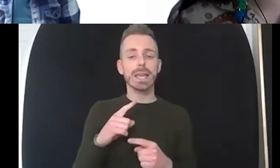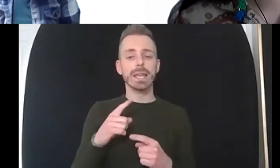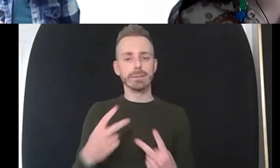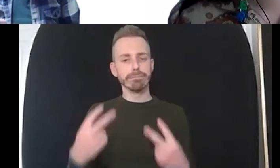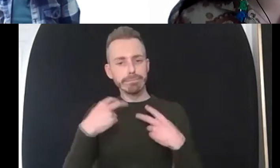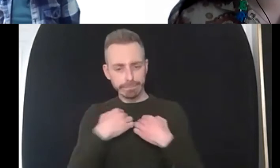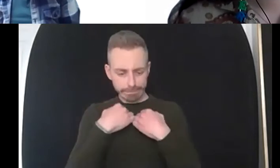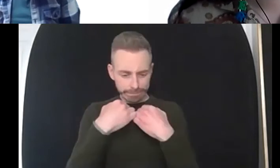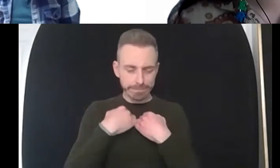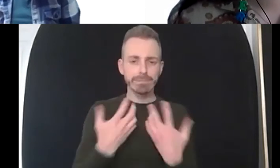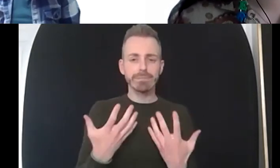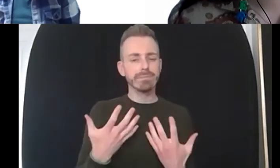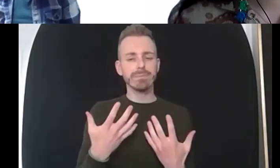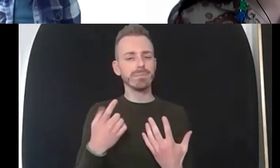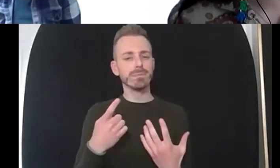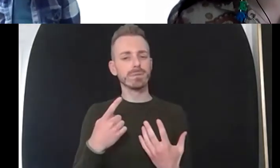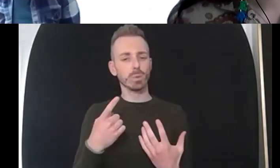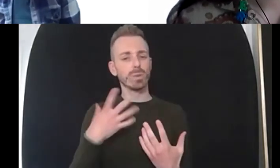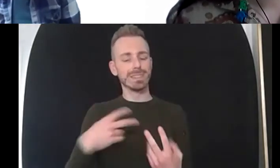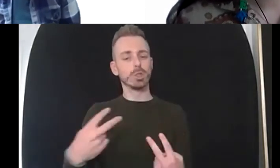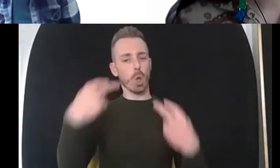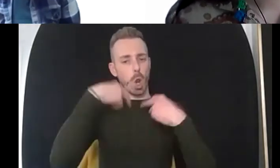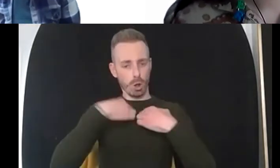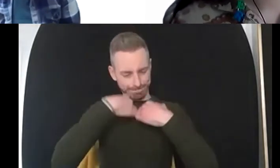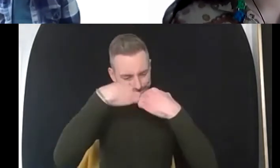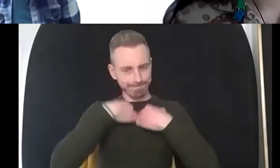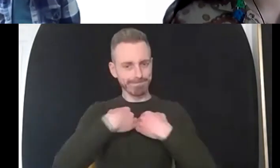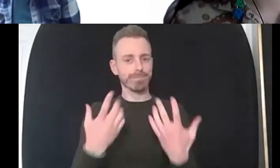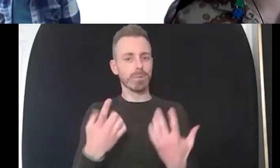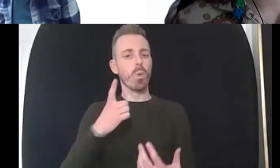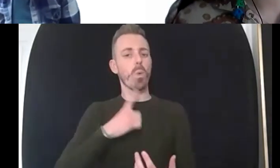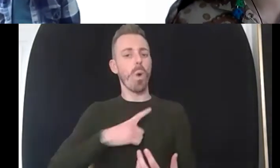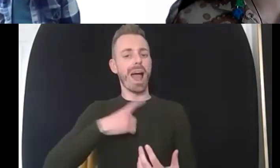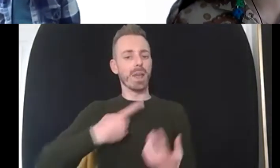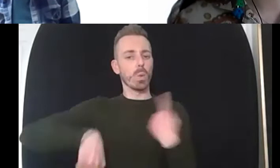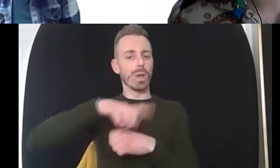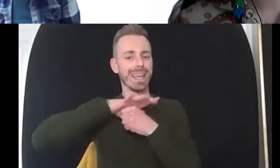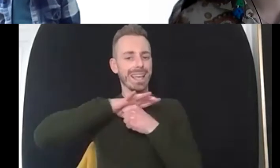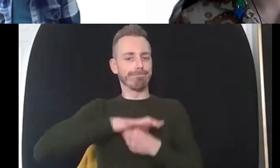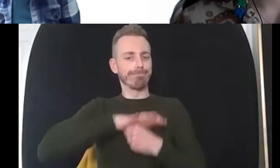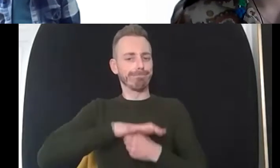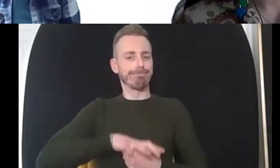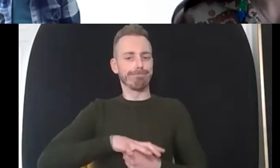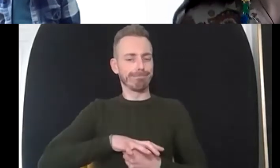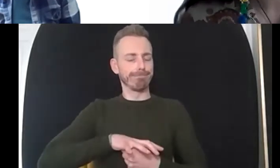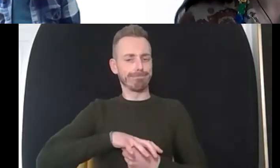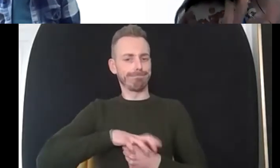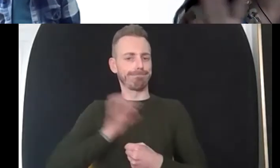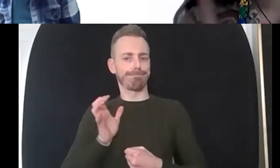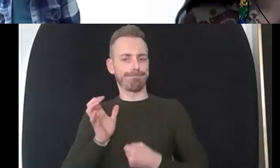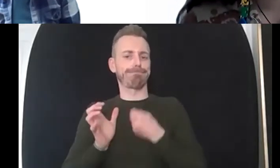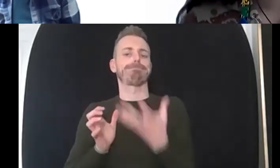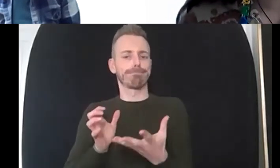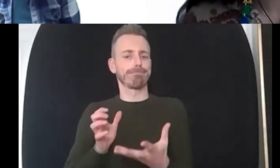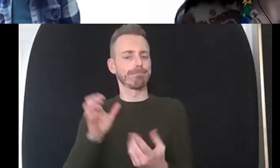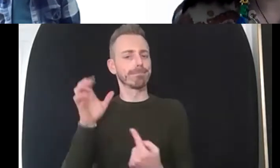that uh that too yeah that's great thanks brian so that's gonna kind of conclude the discussion part